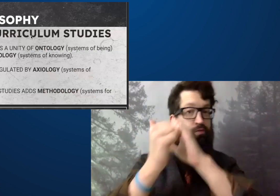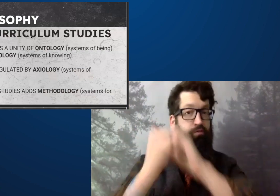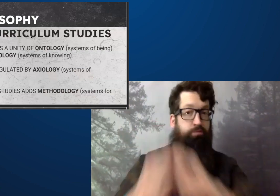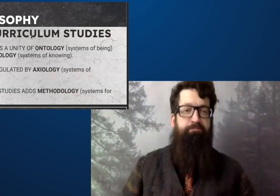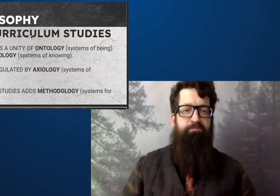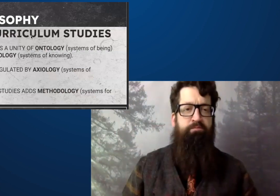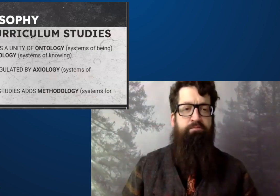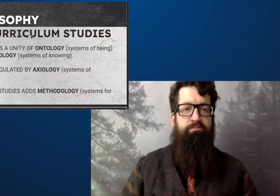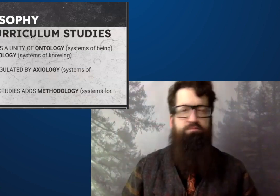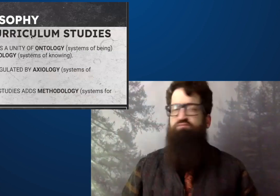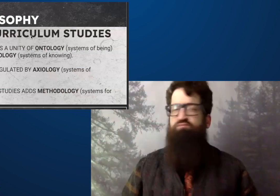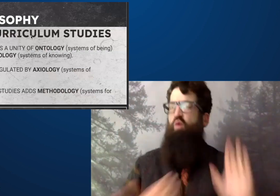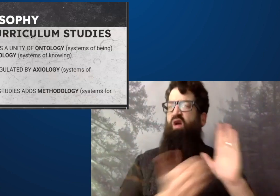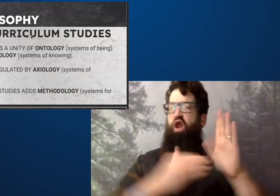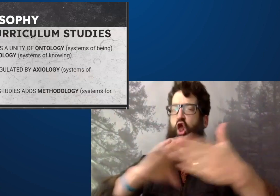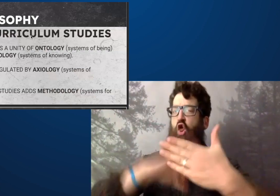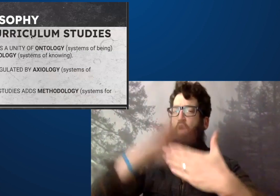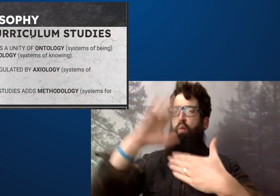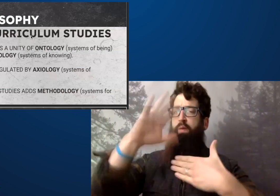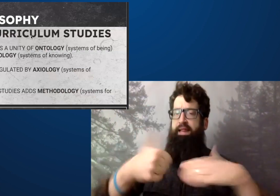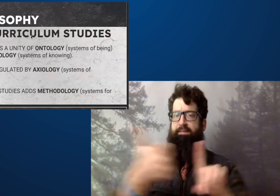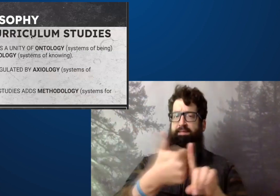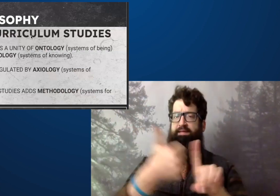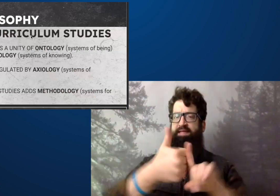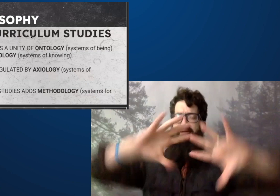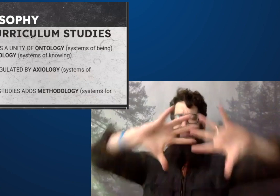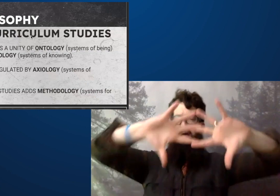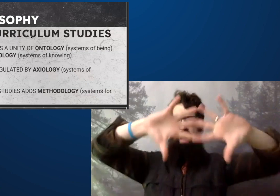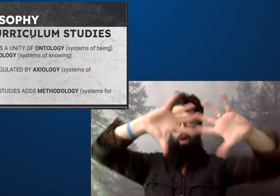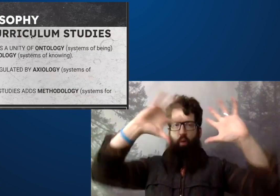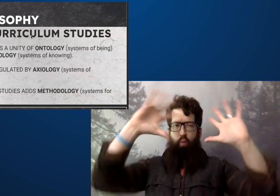and can build on knowledge and building knowledge together.